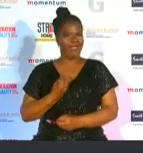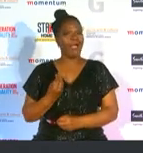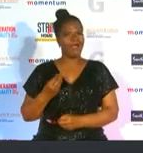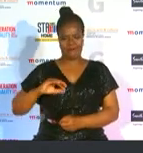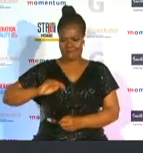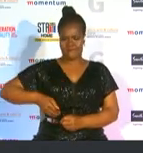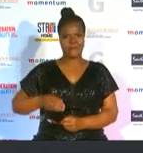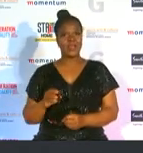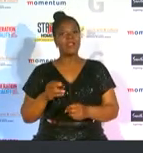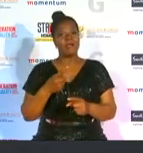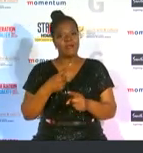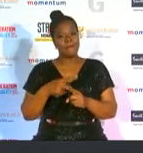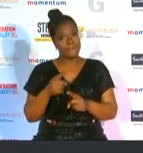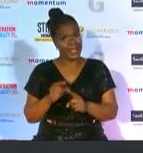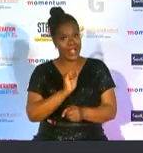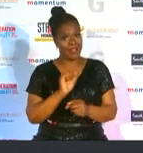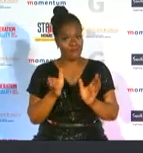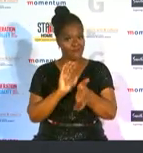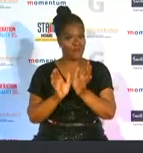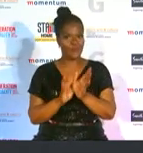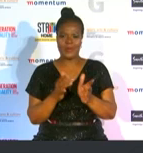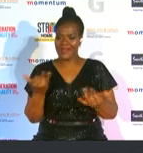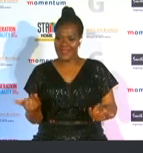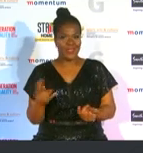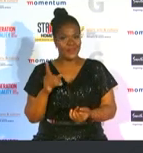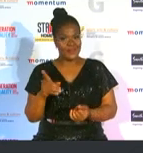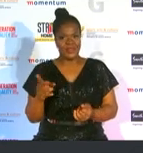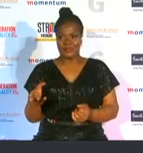to grow their brand she is a rising star in her profession and has become a